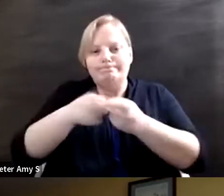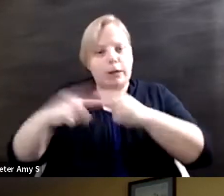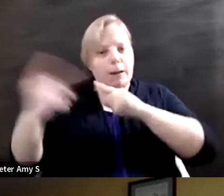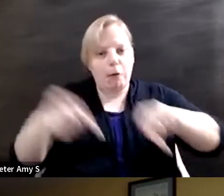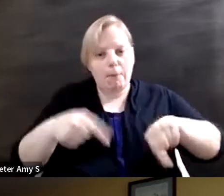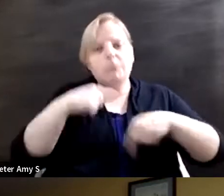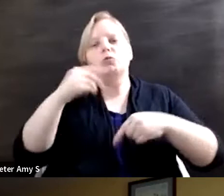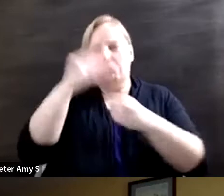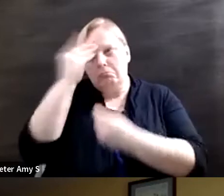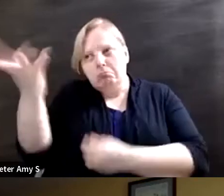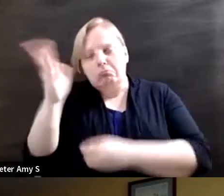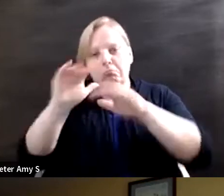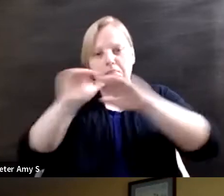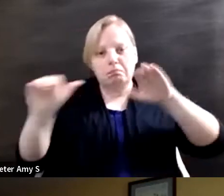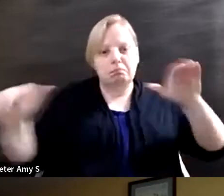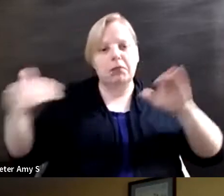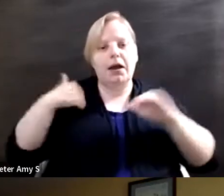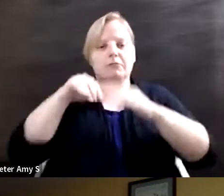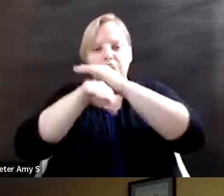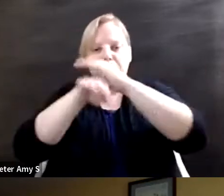to ensure that everyone is able to access today's programming